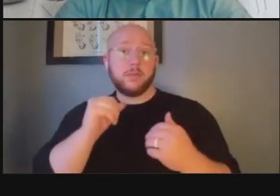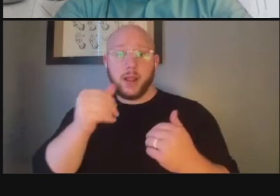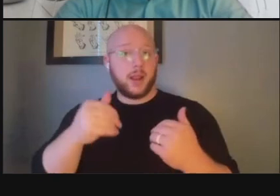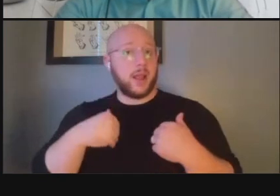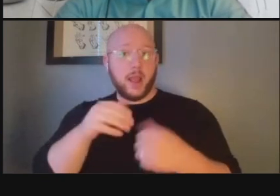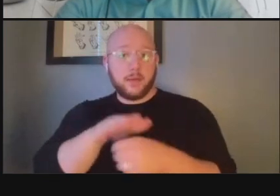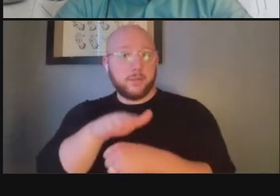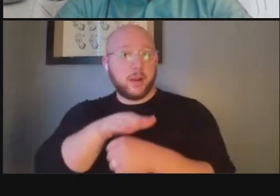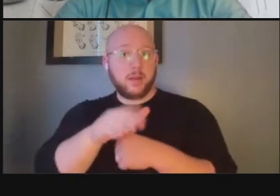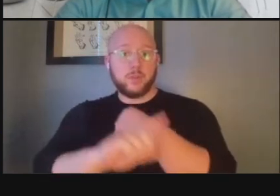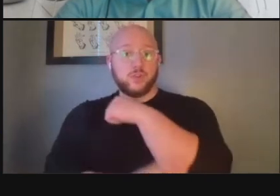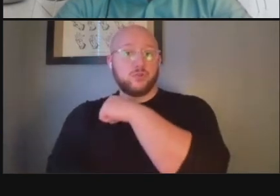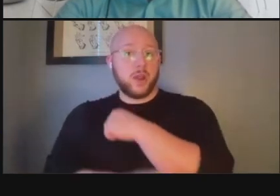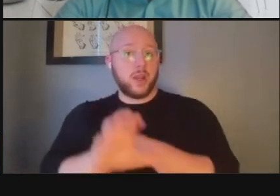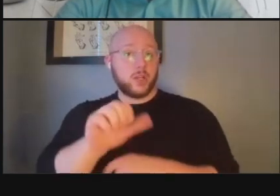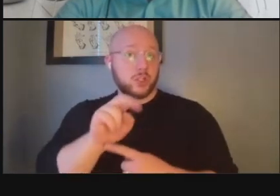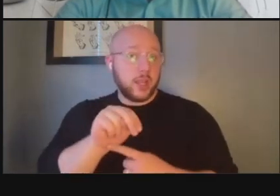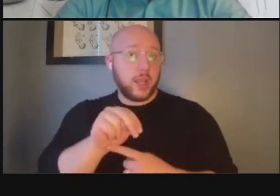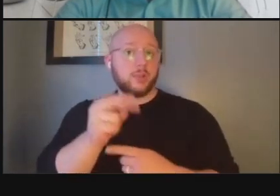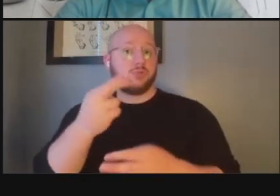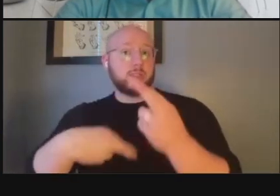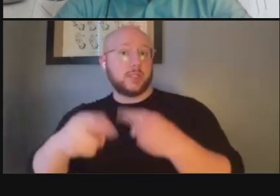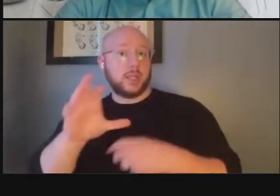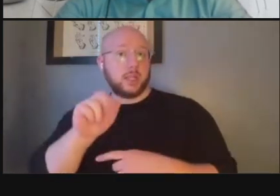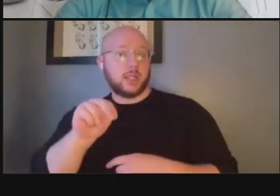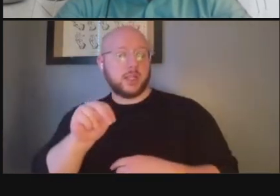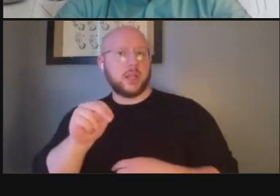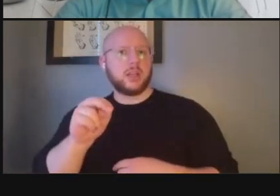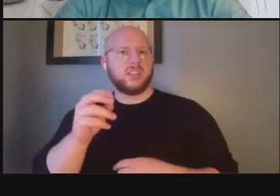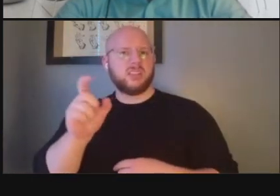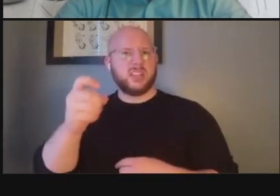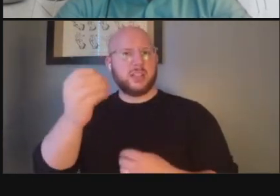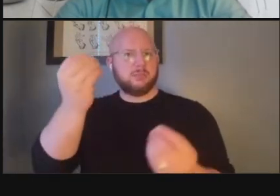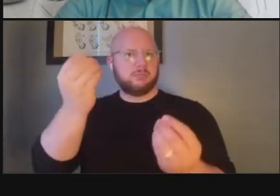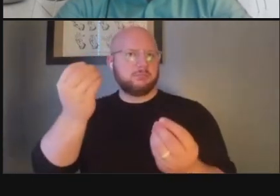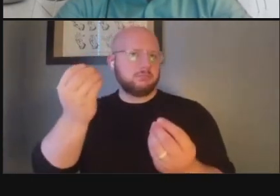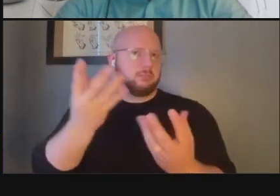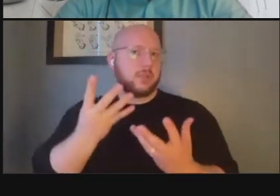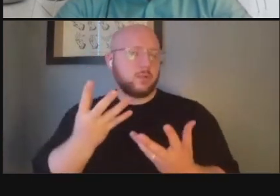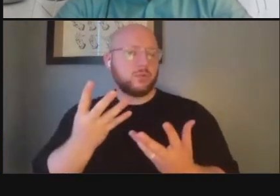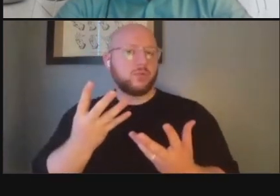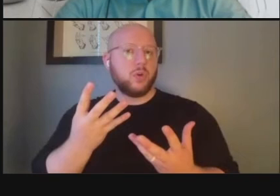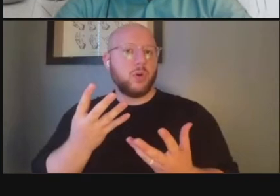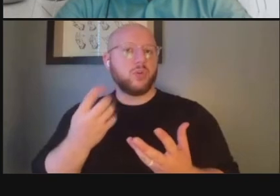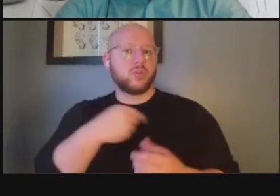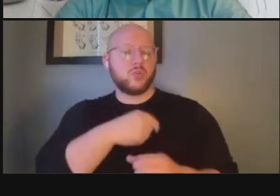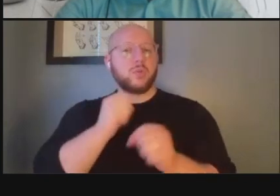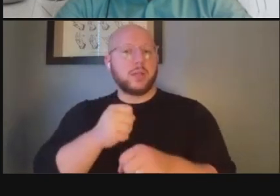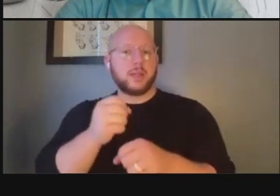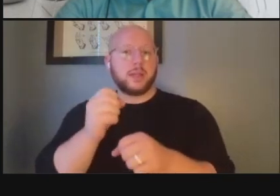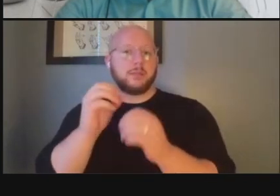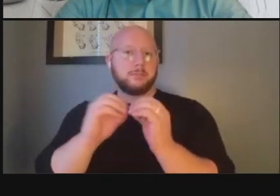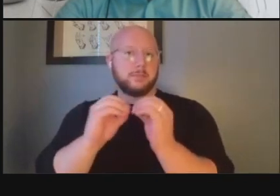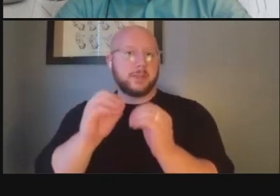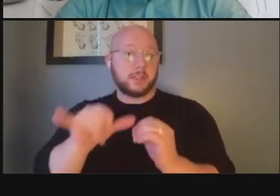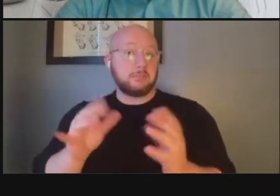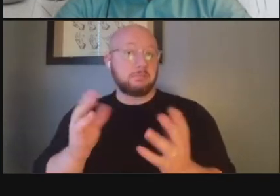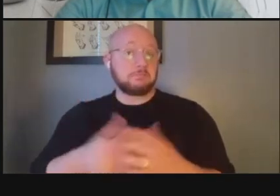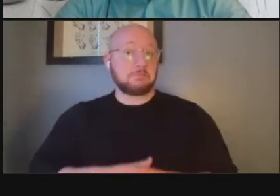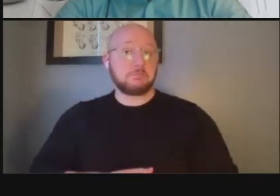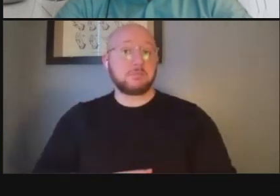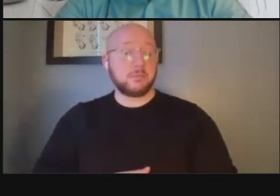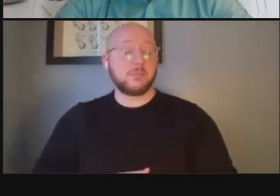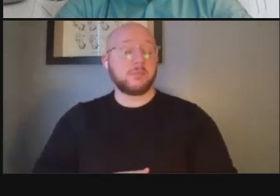hands along the area um i think that's something we want to know um other than that i mean